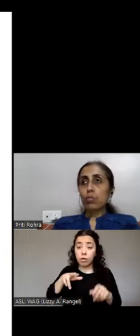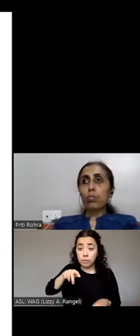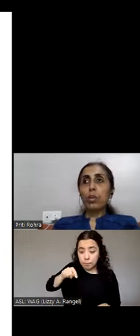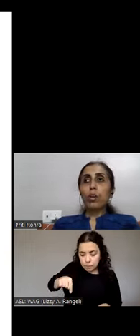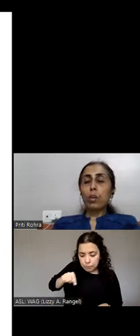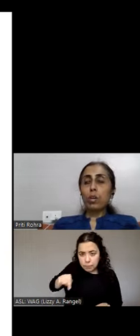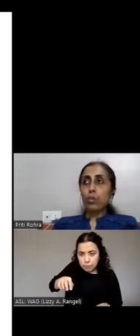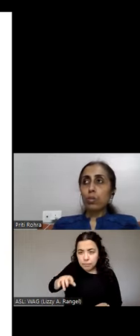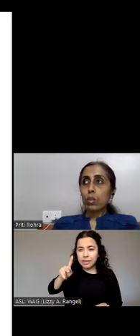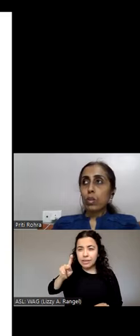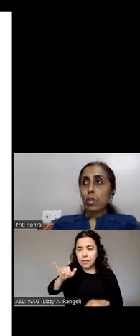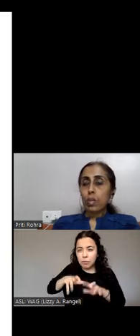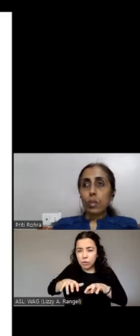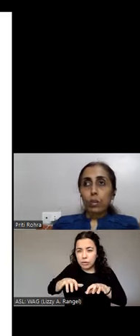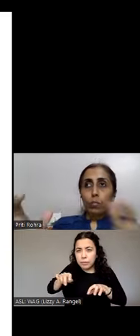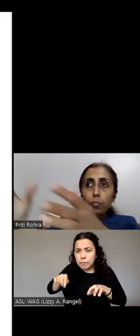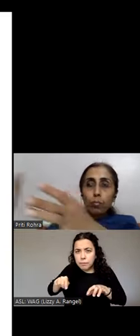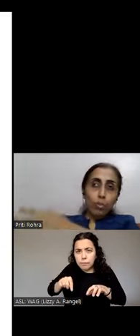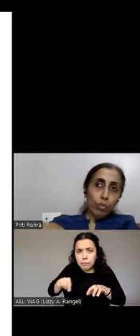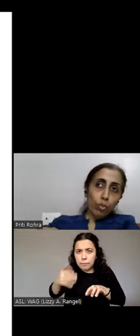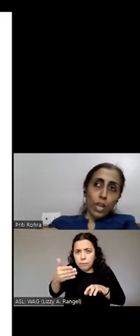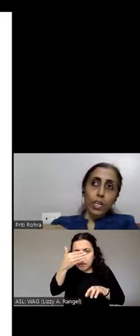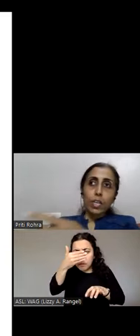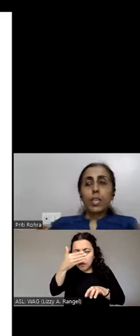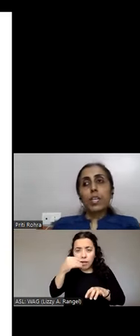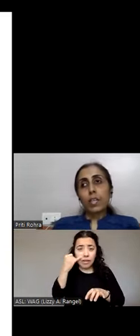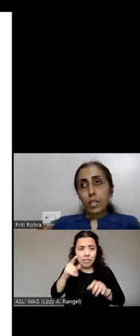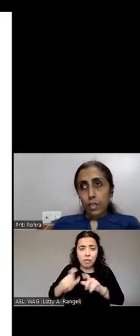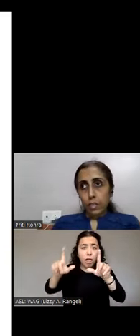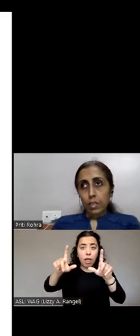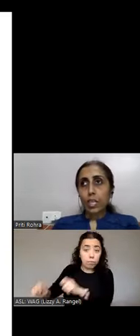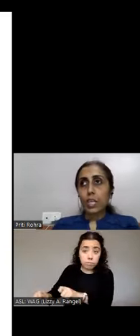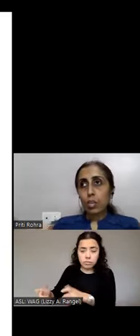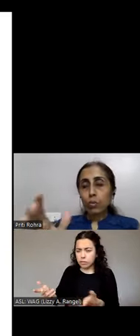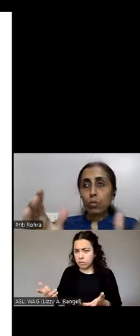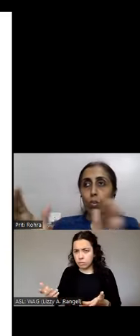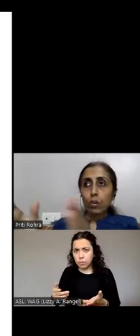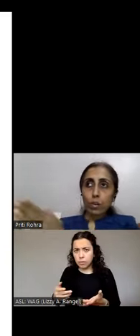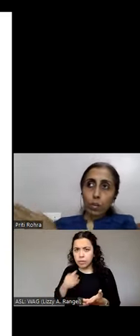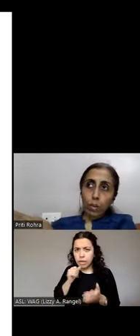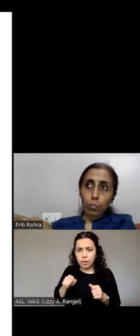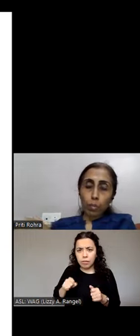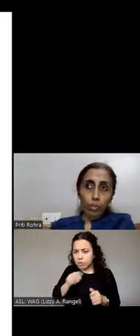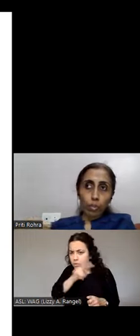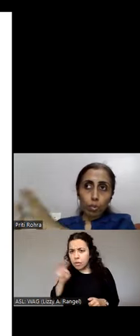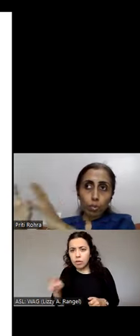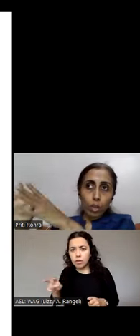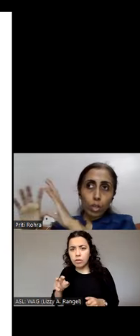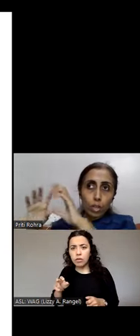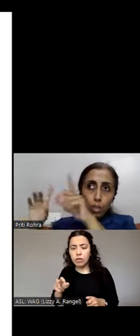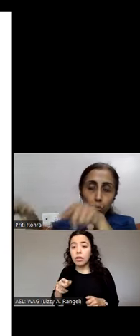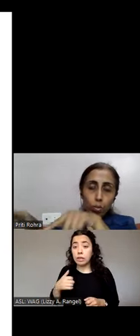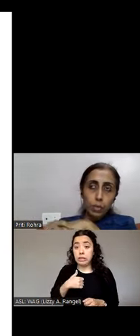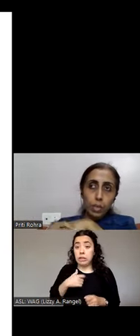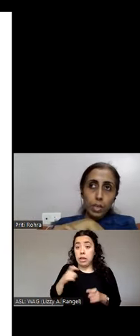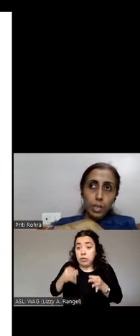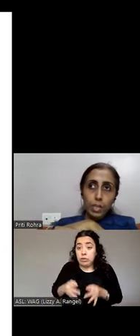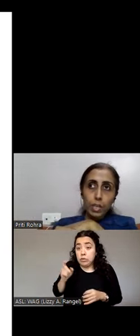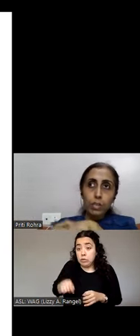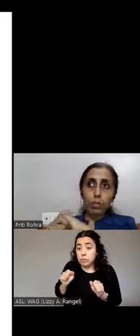won't be able to move to that content and read it. They need to move to the Tool Tip contained area